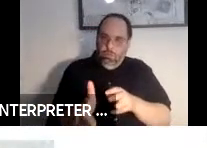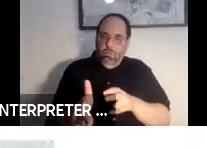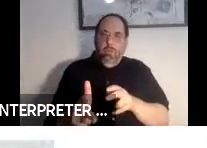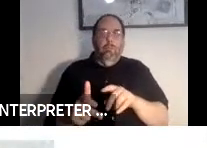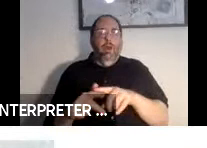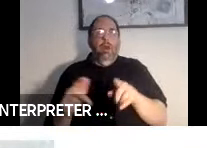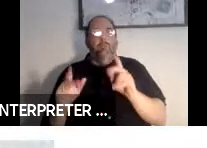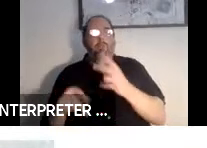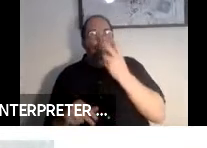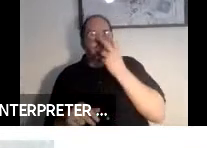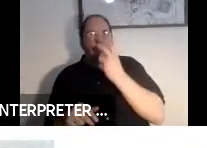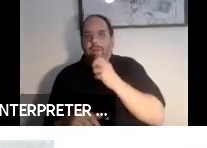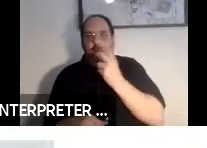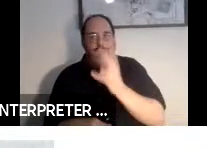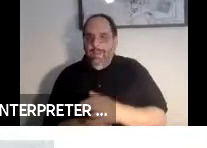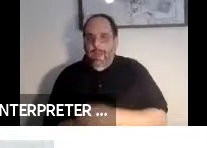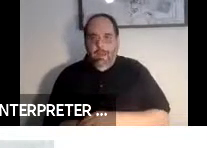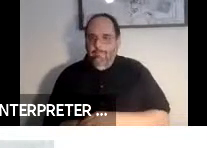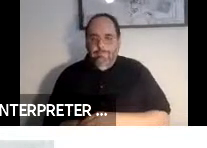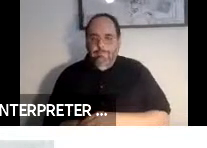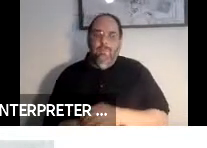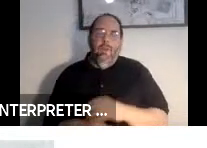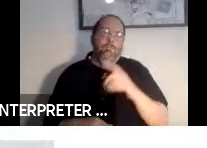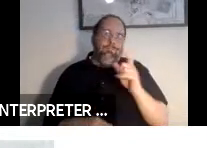these things need to be communicated in an accessible form.